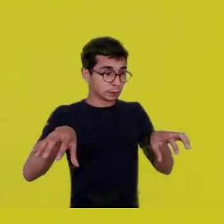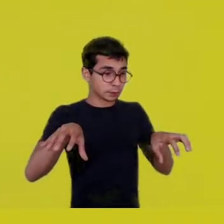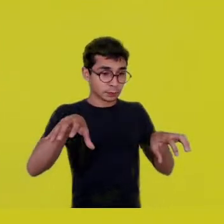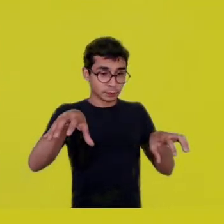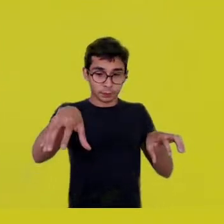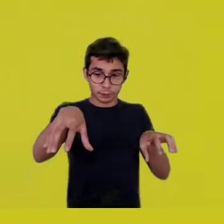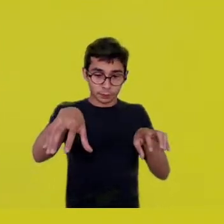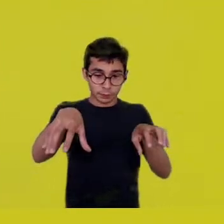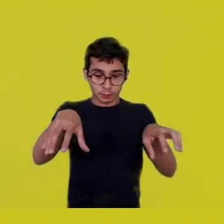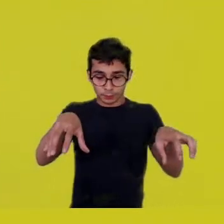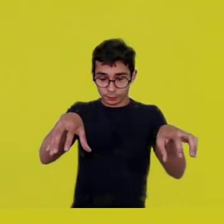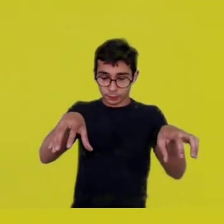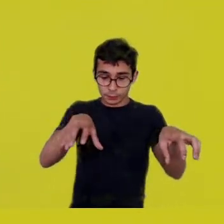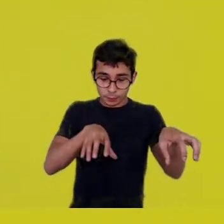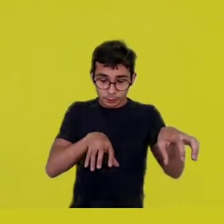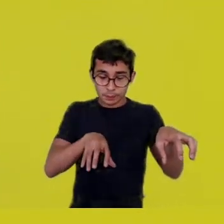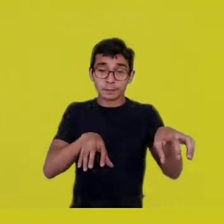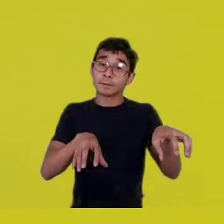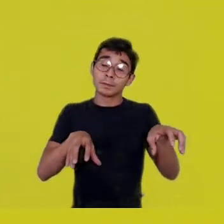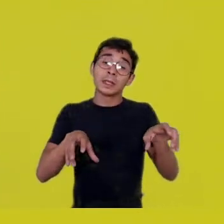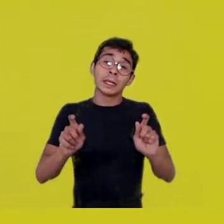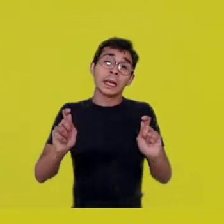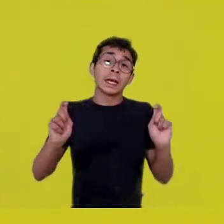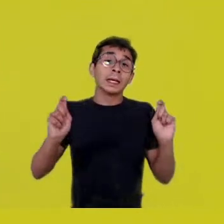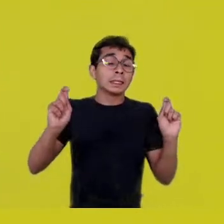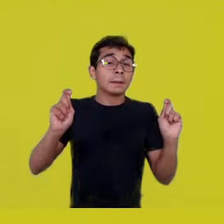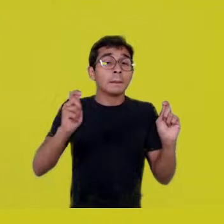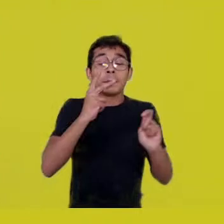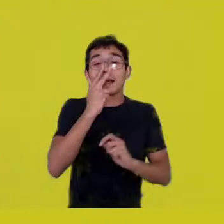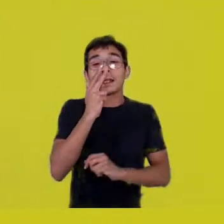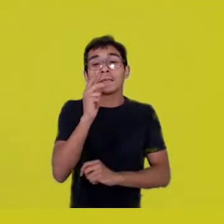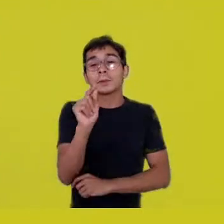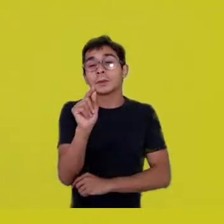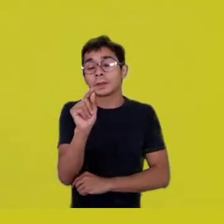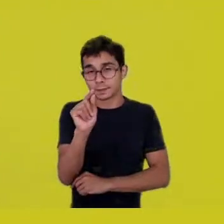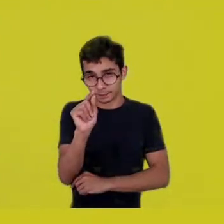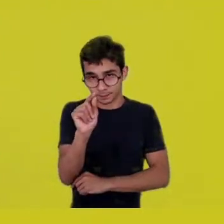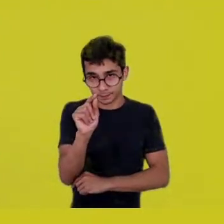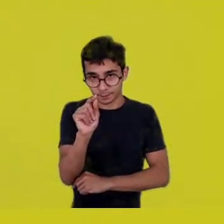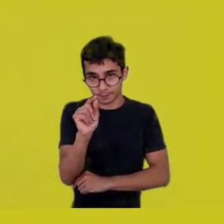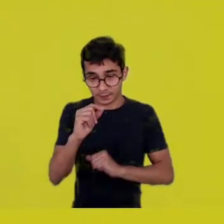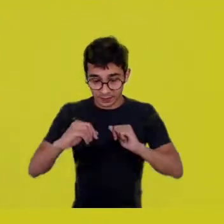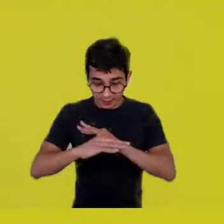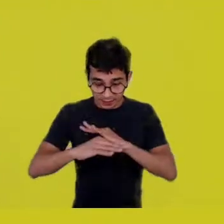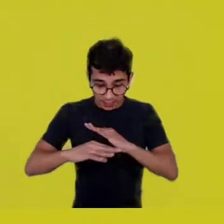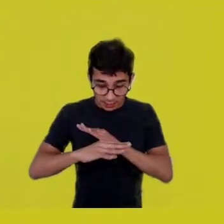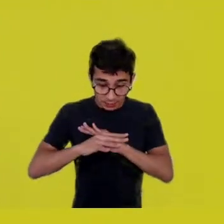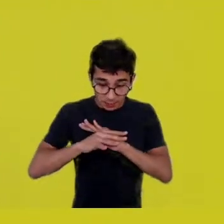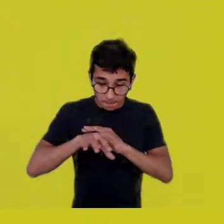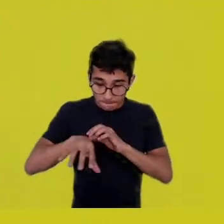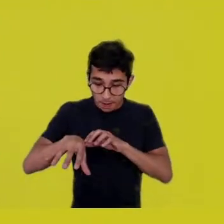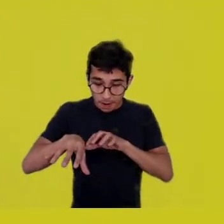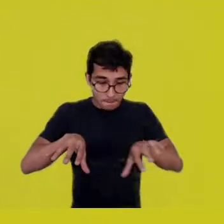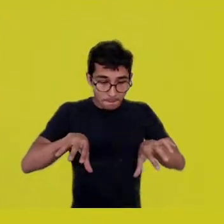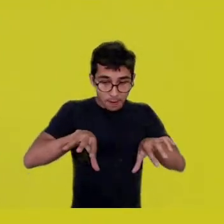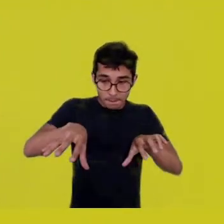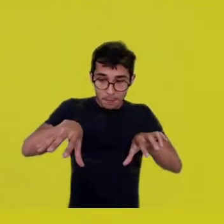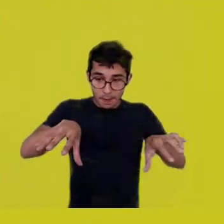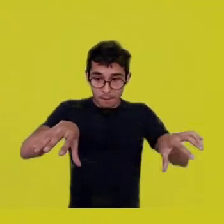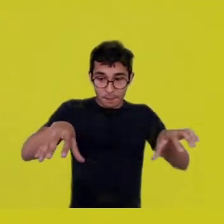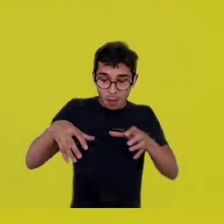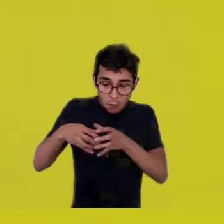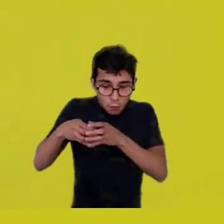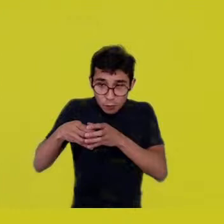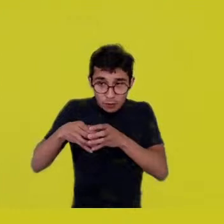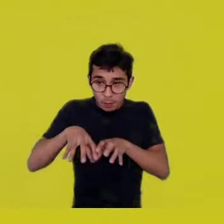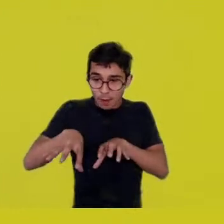is a way to give meaning, to have power to head towards